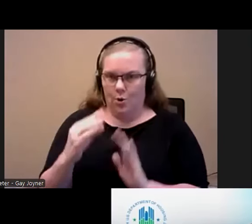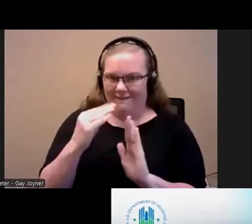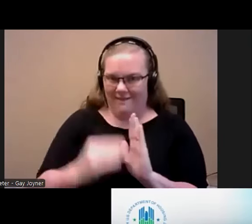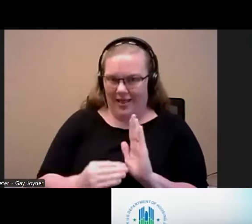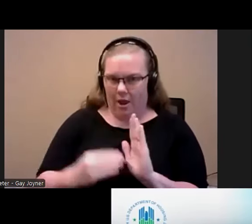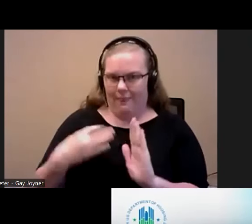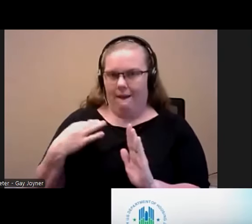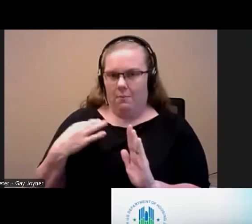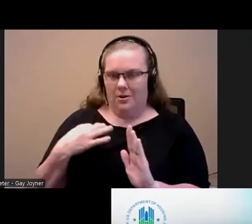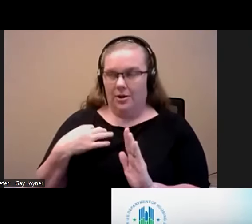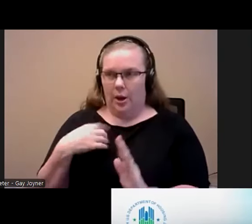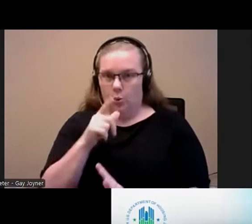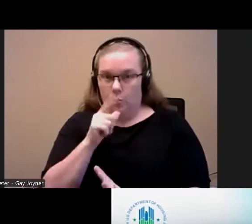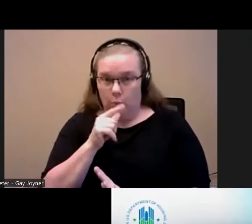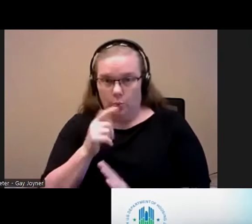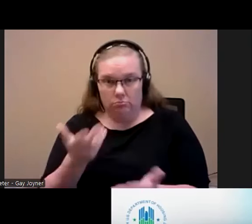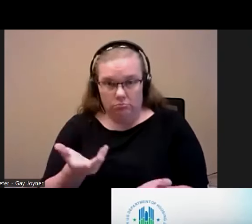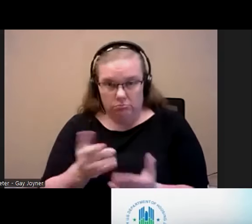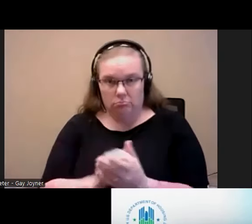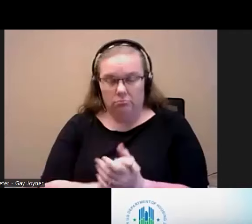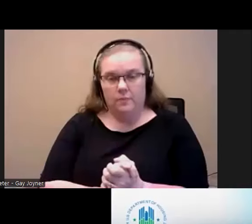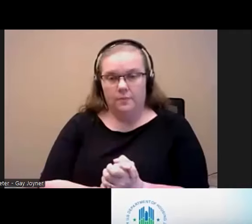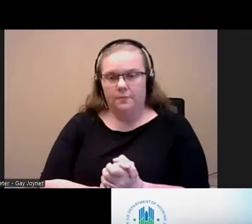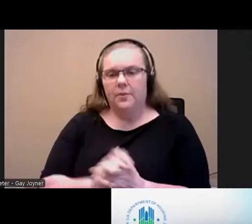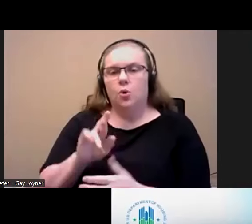Each public housing